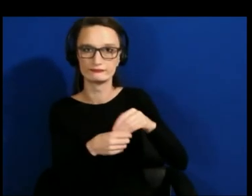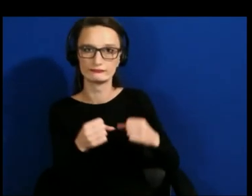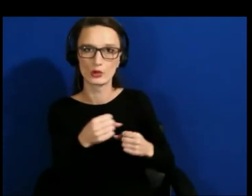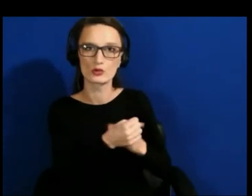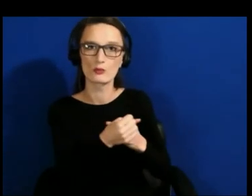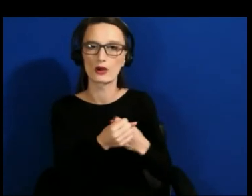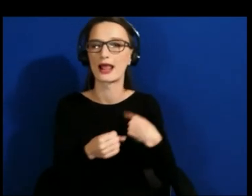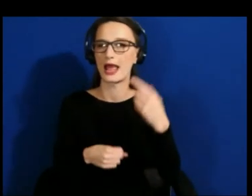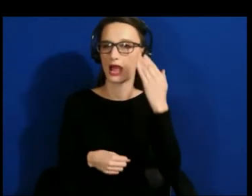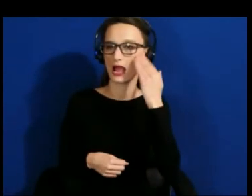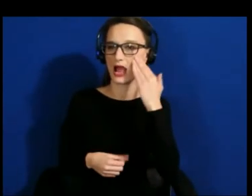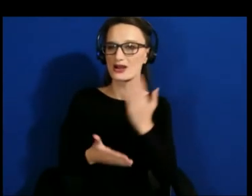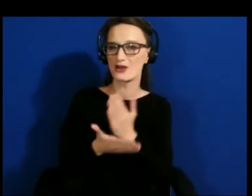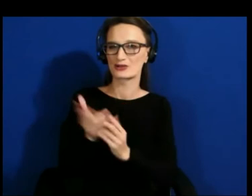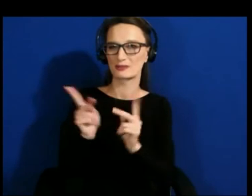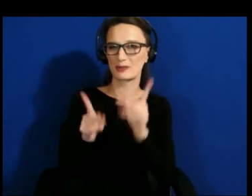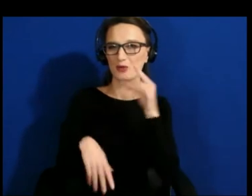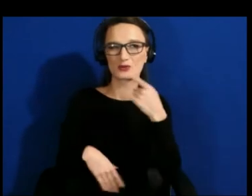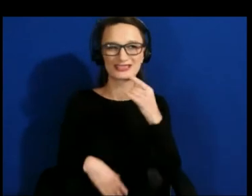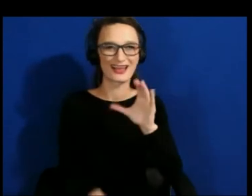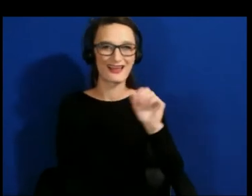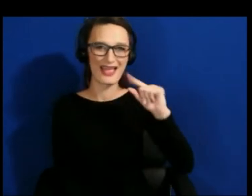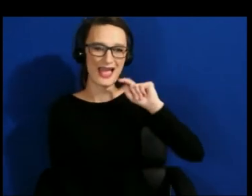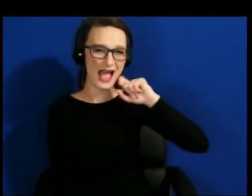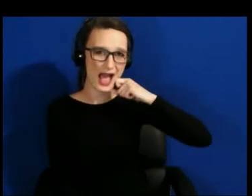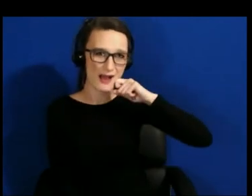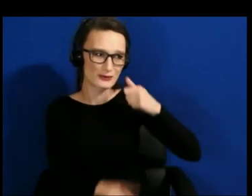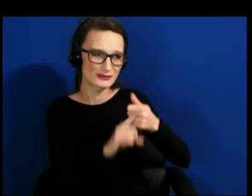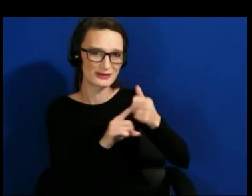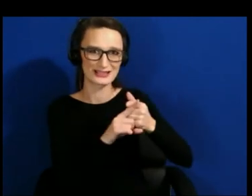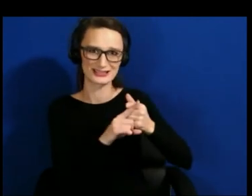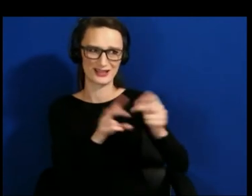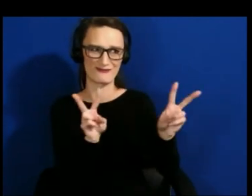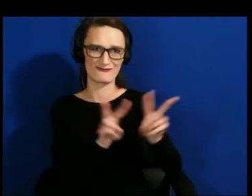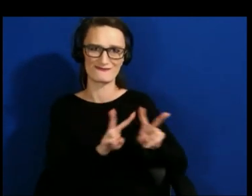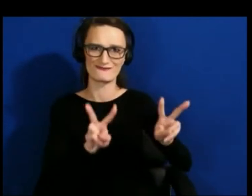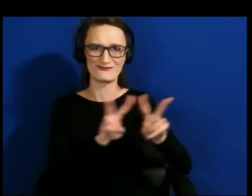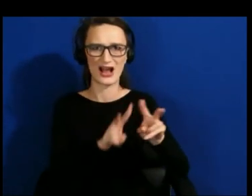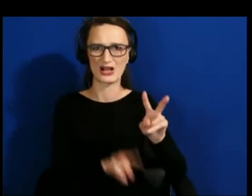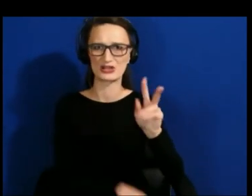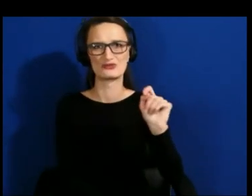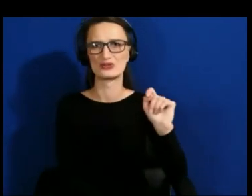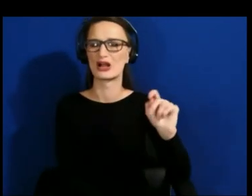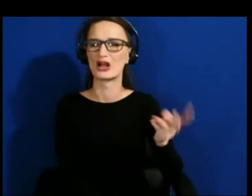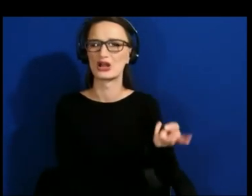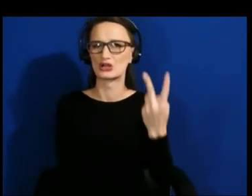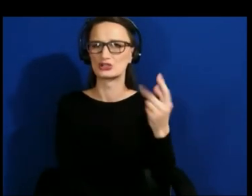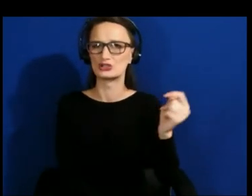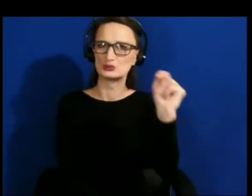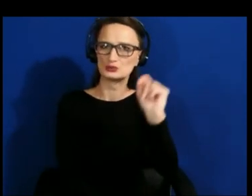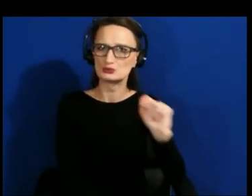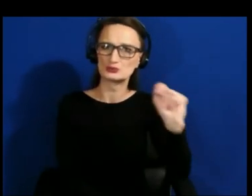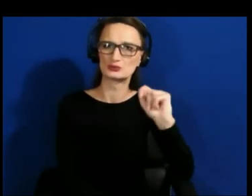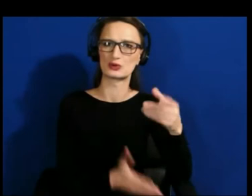a $2 trillion company aren't they doing that well or fine and I would submit that I believe that